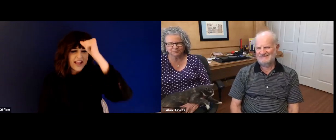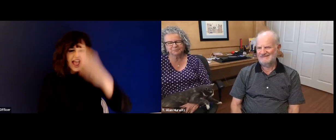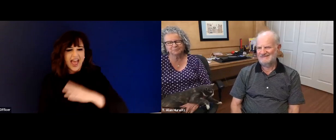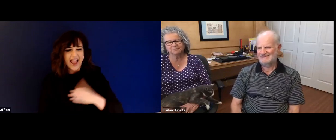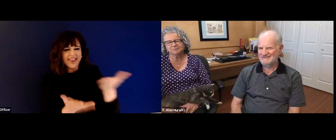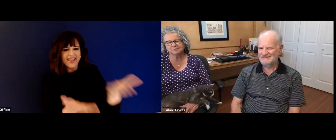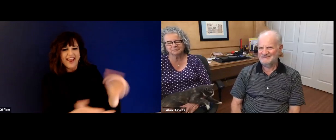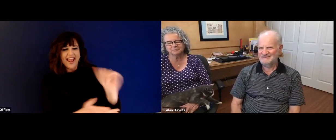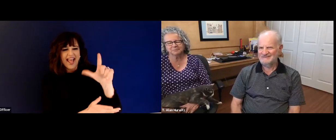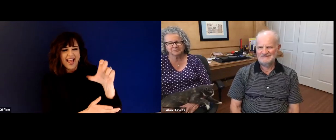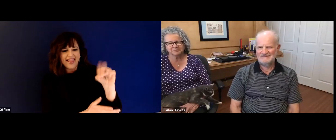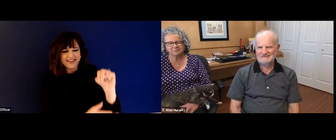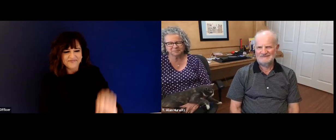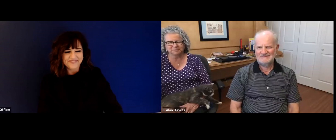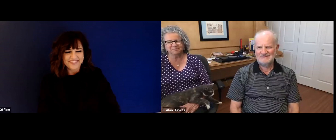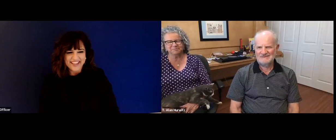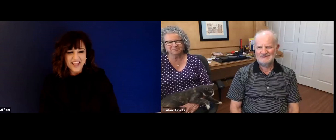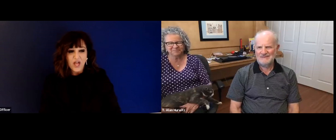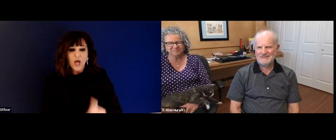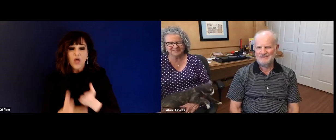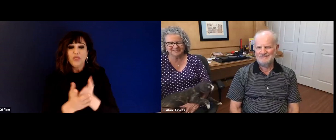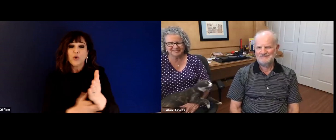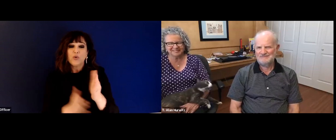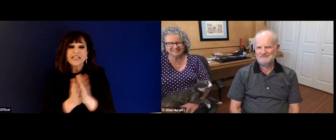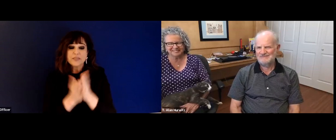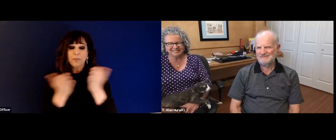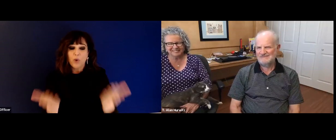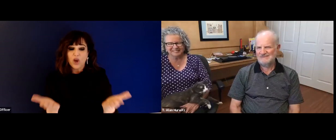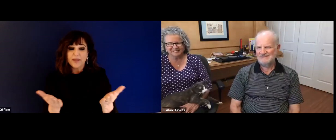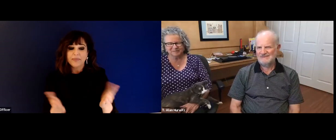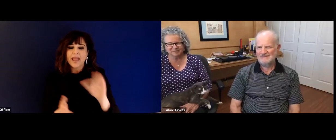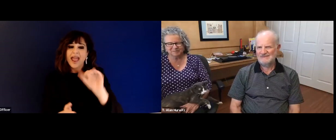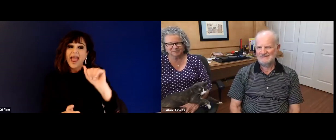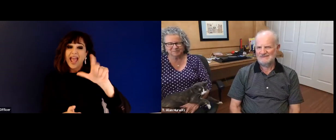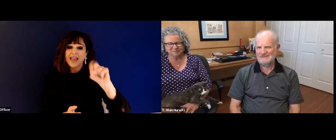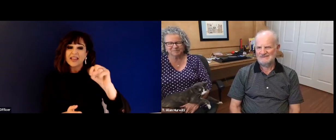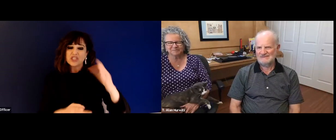instead of Dr. Hurwitz during this call. And you know what a